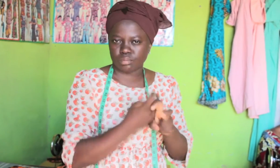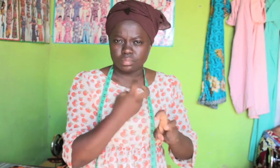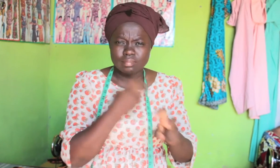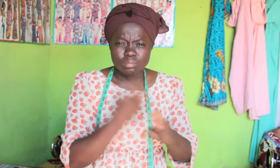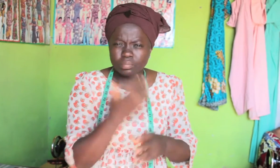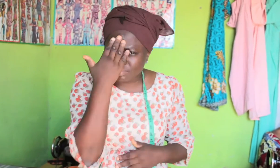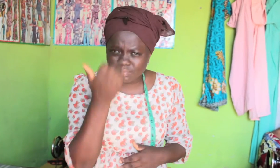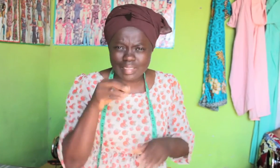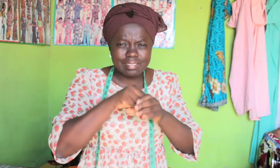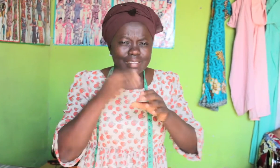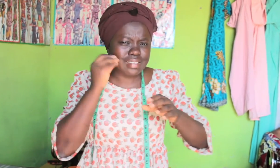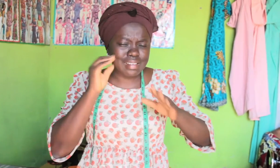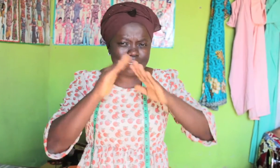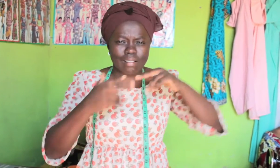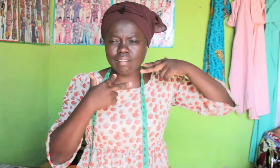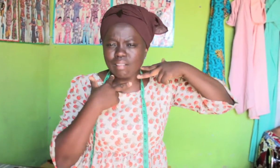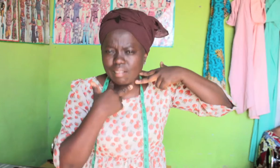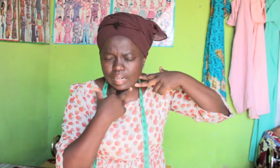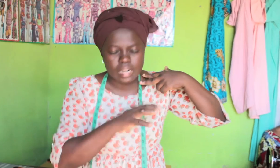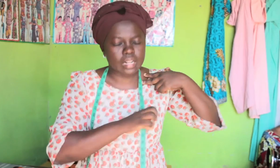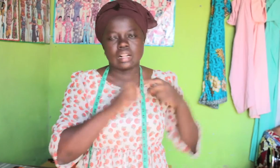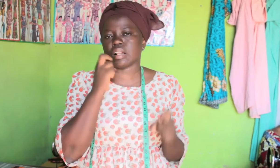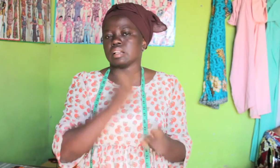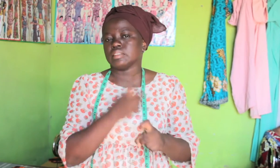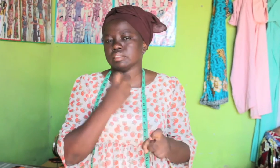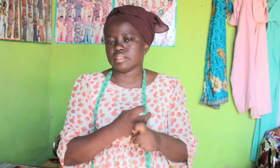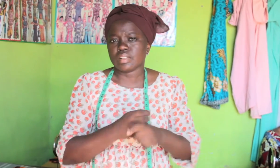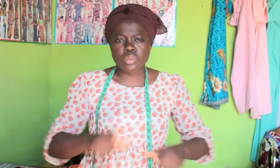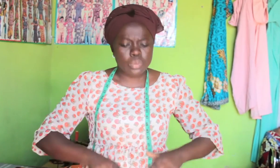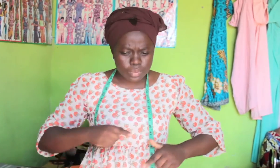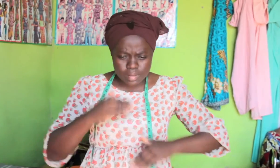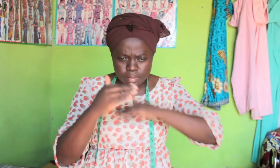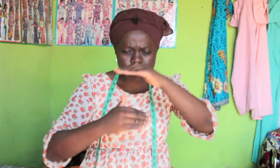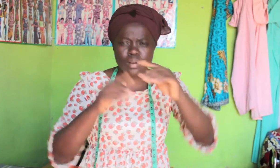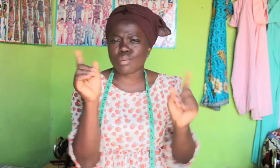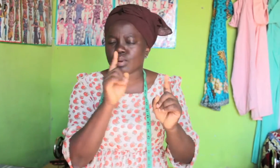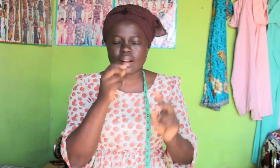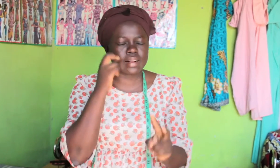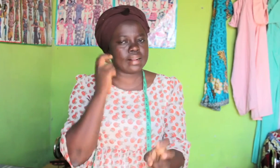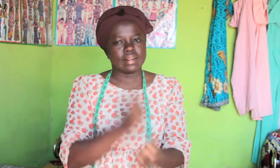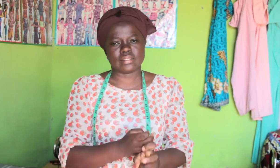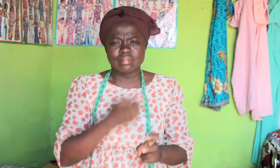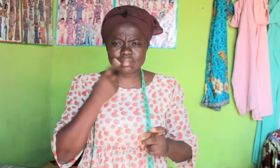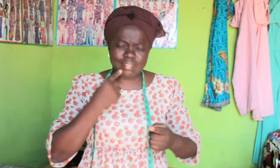challenging for us to earn a living, because we had to stay home. We were trying to survive.